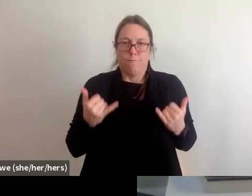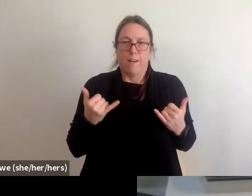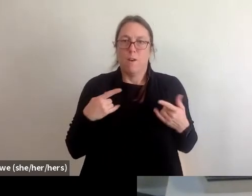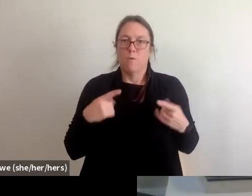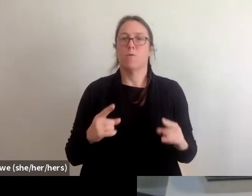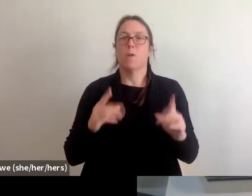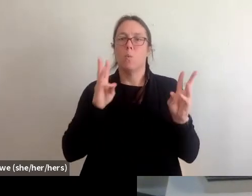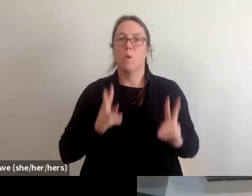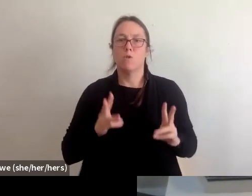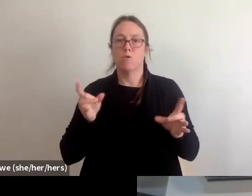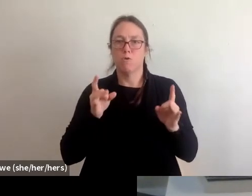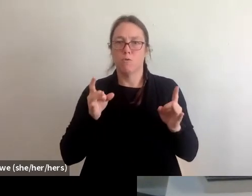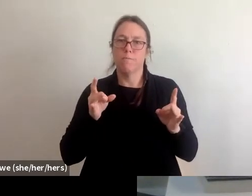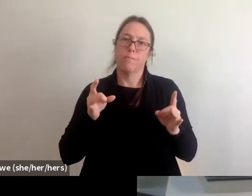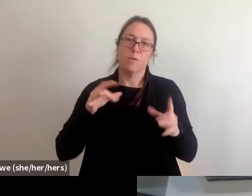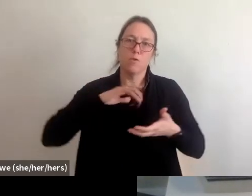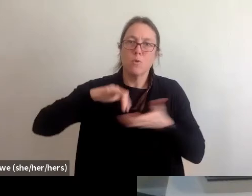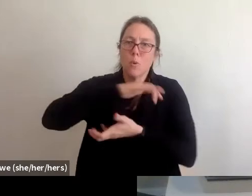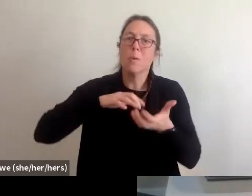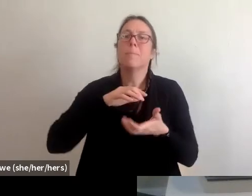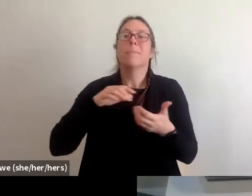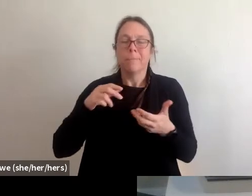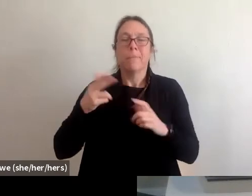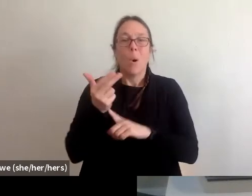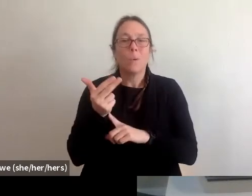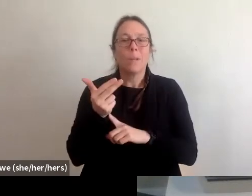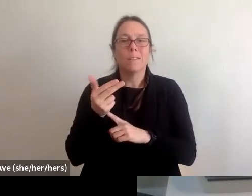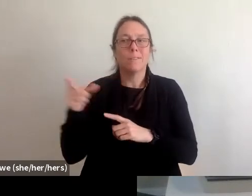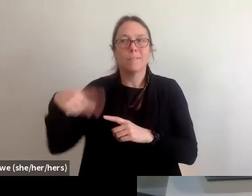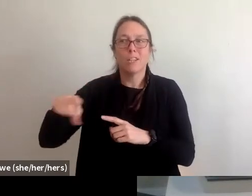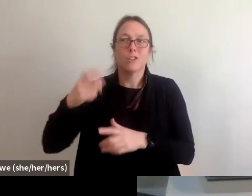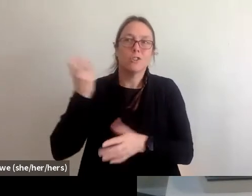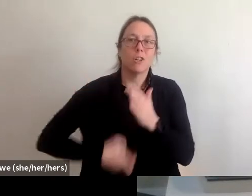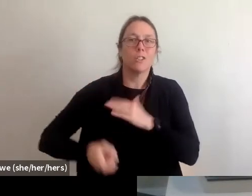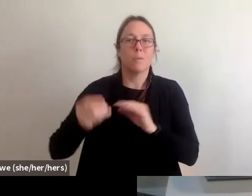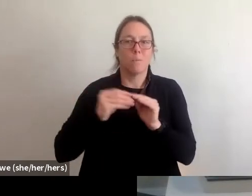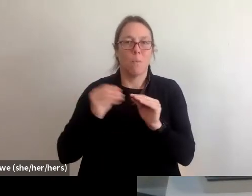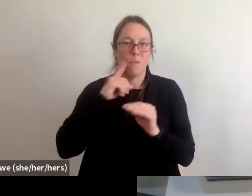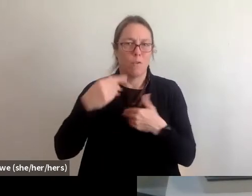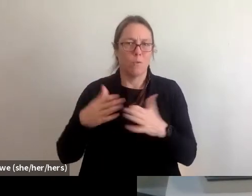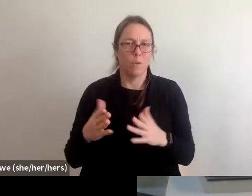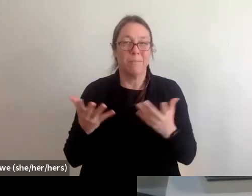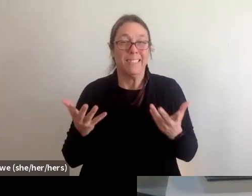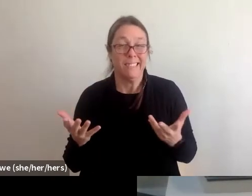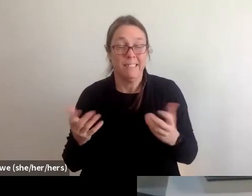Some localities have eviction laws that prevent you from being removed from a unit